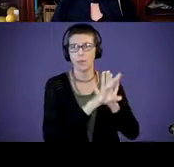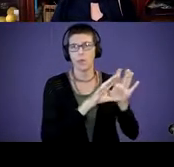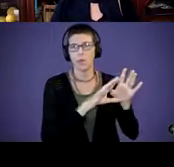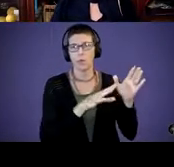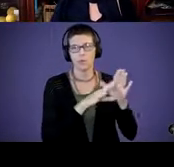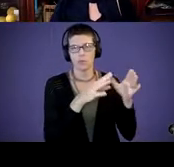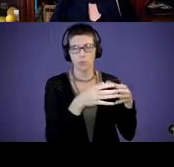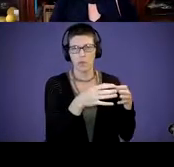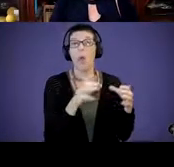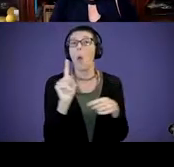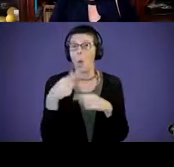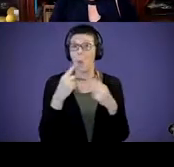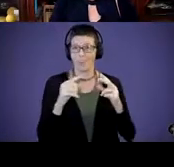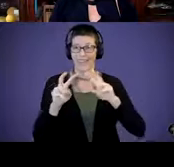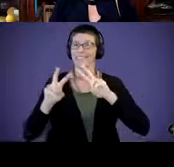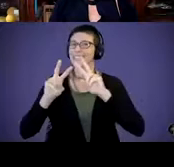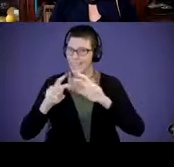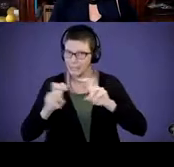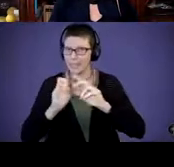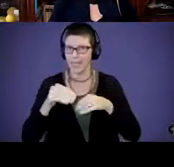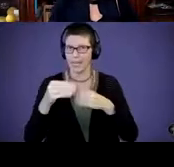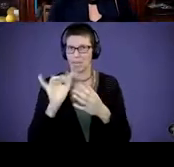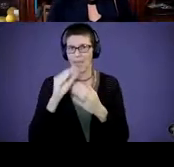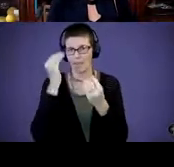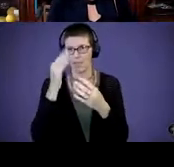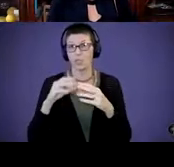assessments are going to give that information. So, assessments with standardized scores